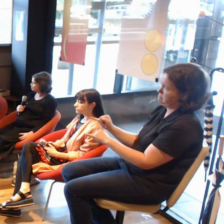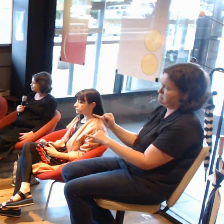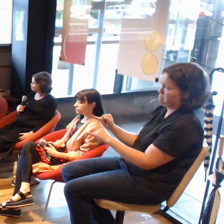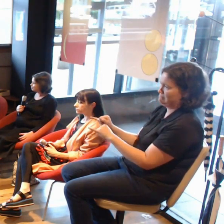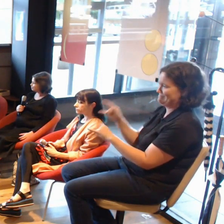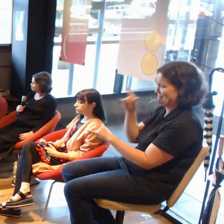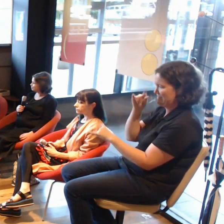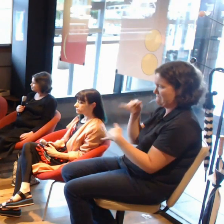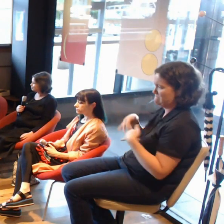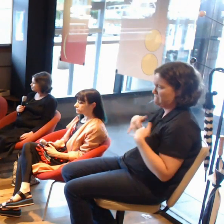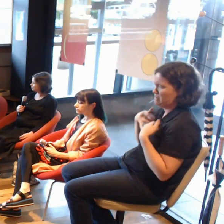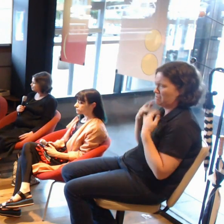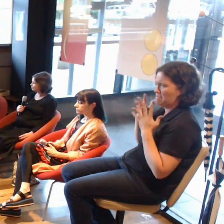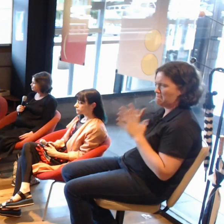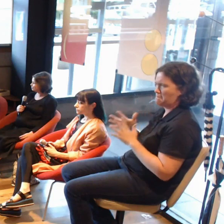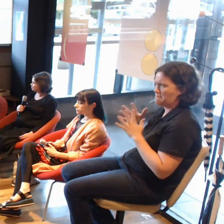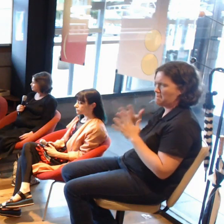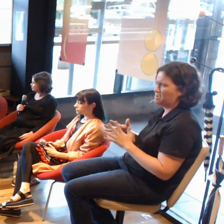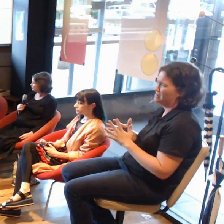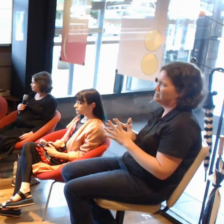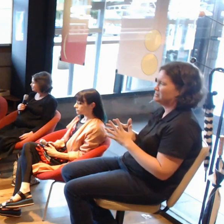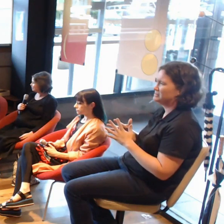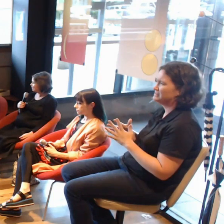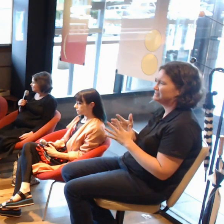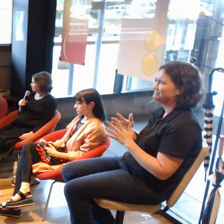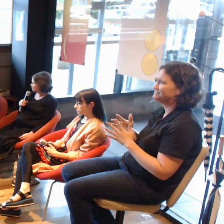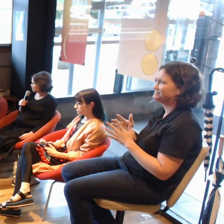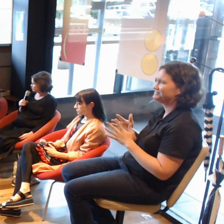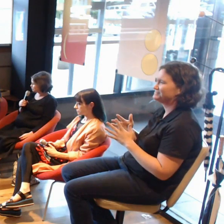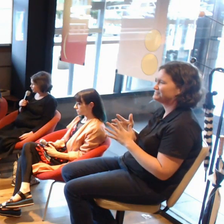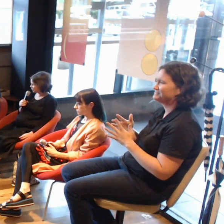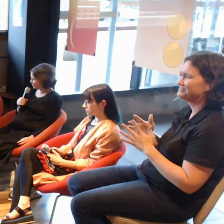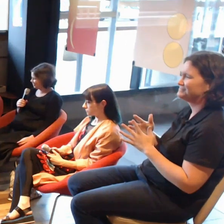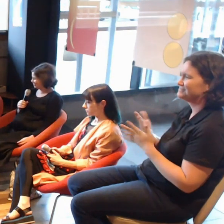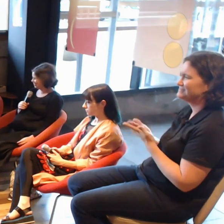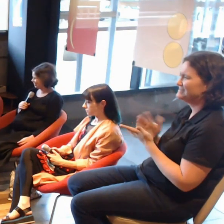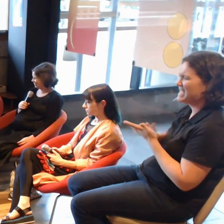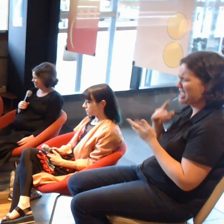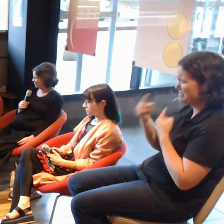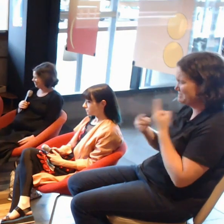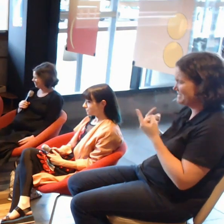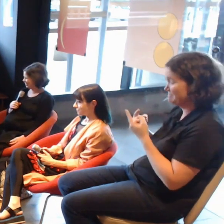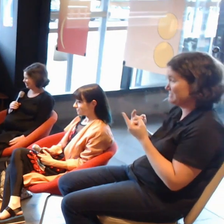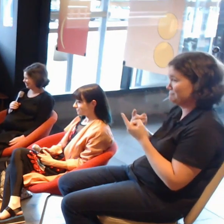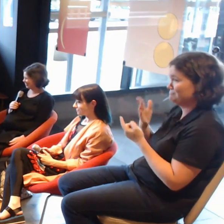I don't know if I'm explaining that quite... JESS: It doesn't work. It does not work.